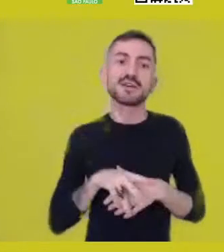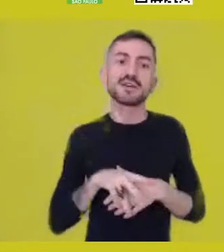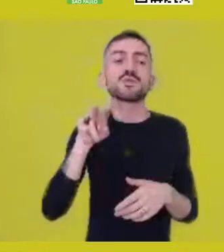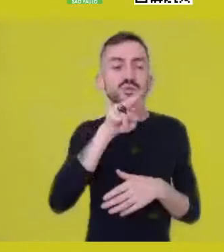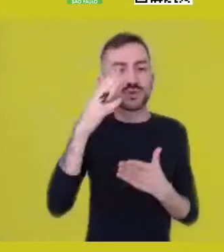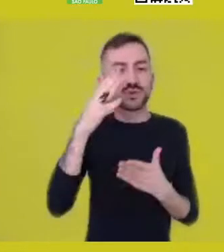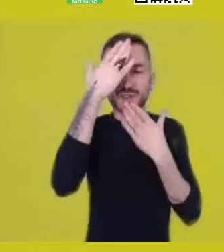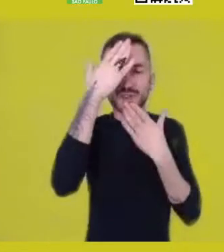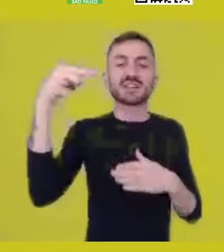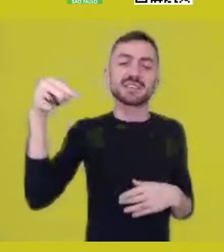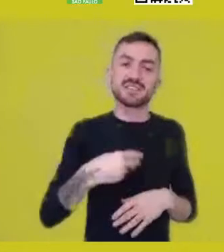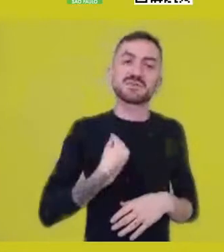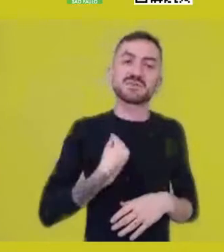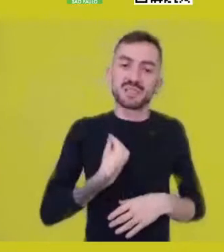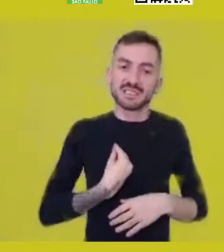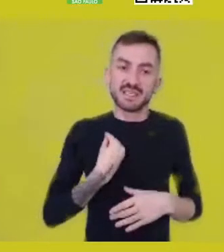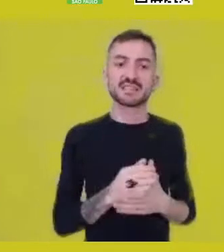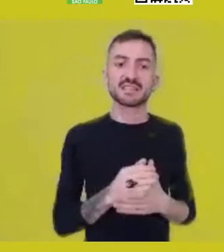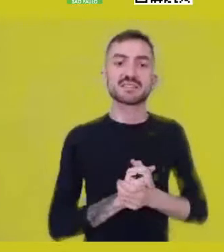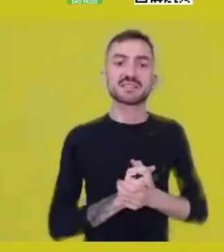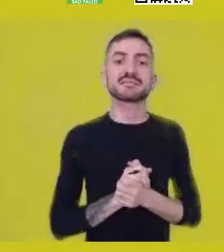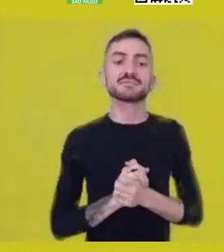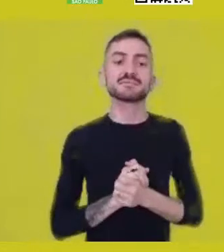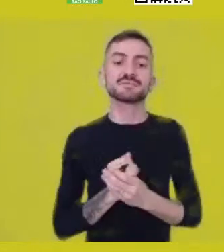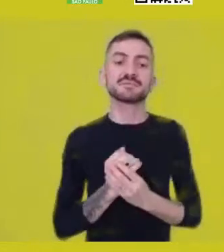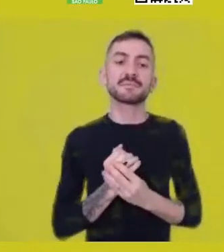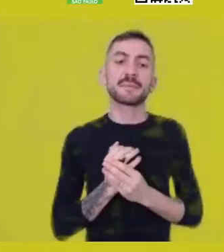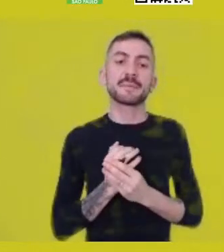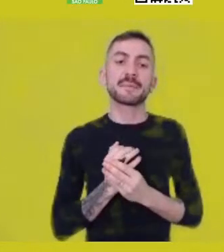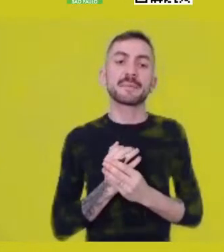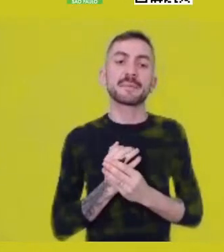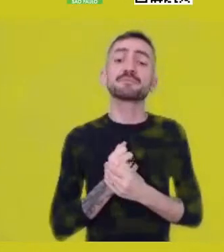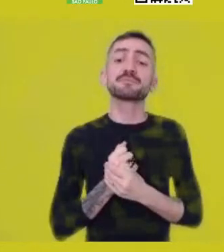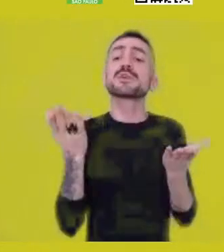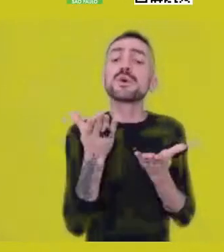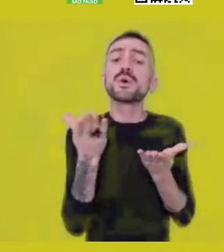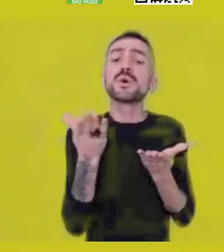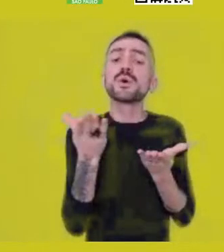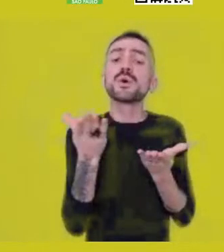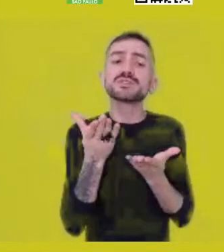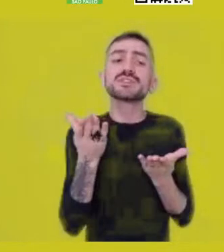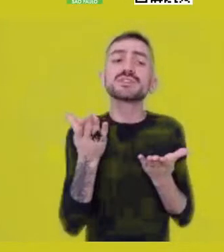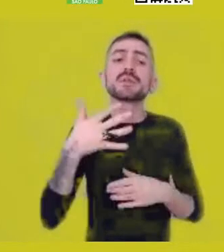and I’d like to say that today the idea is learning a bit